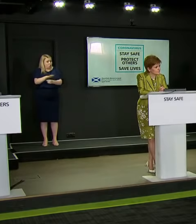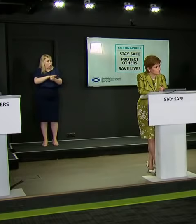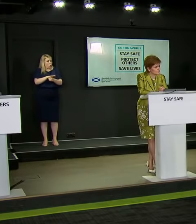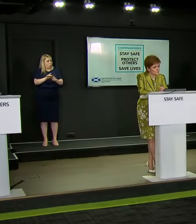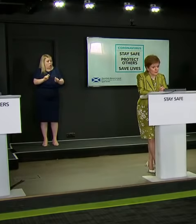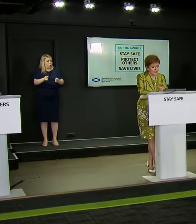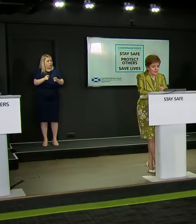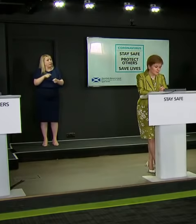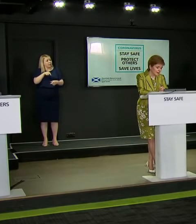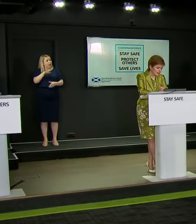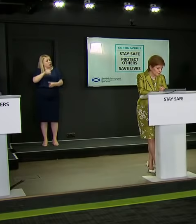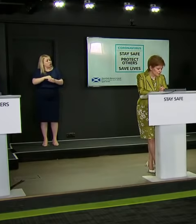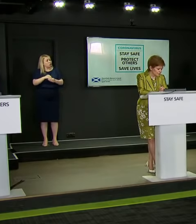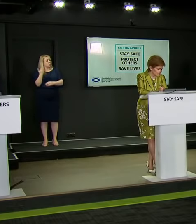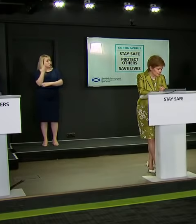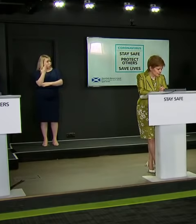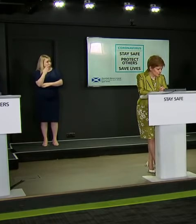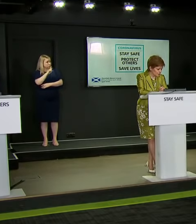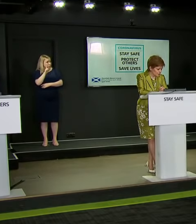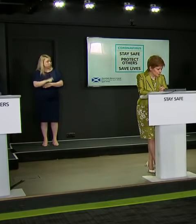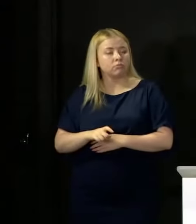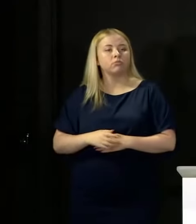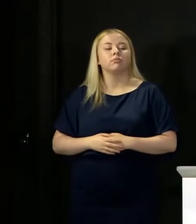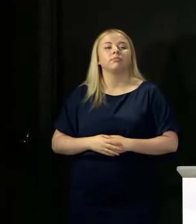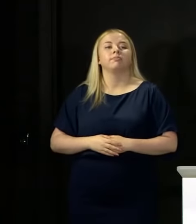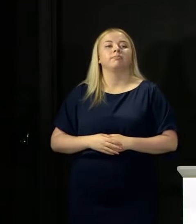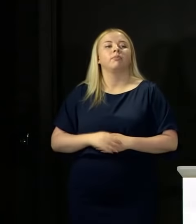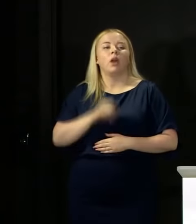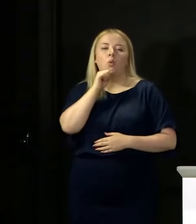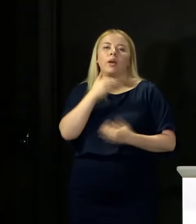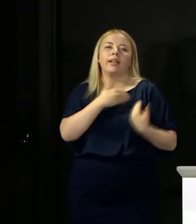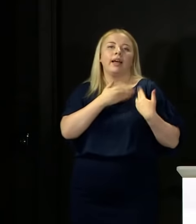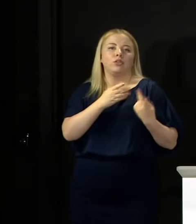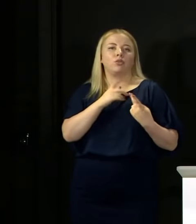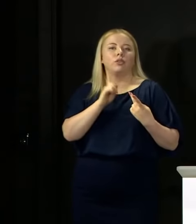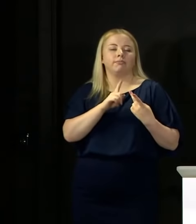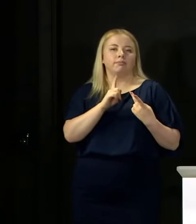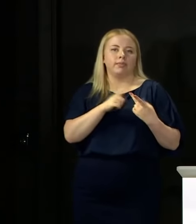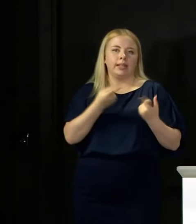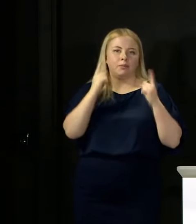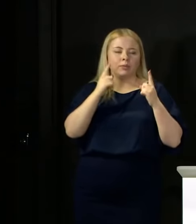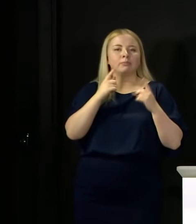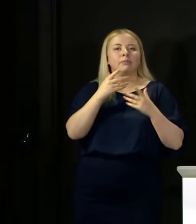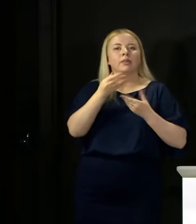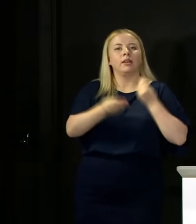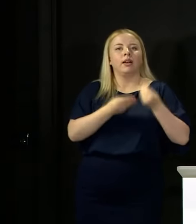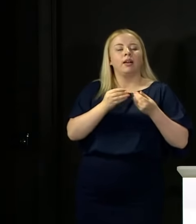I'll hand over to John on the point about appeals.